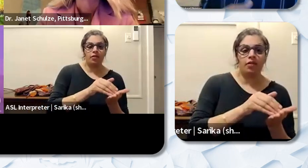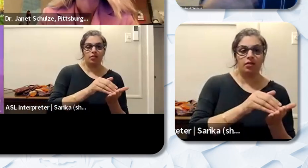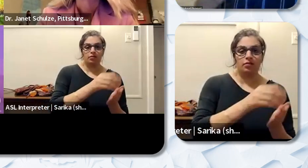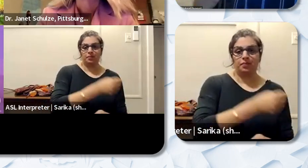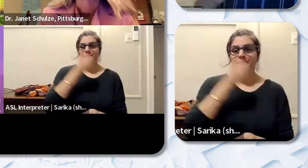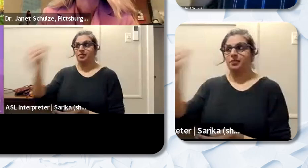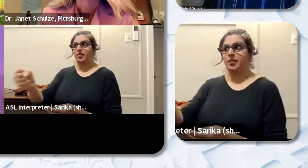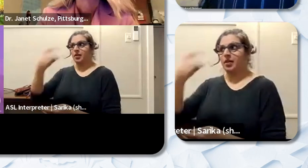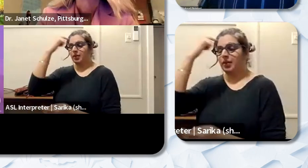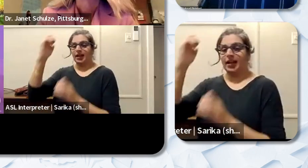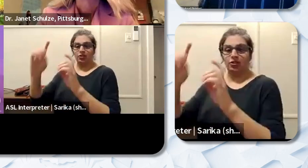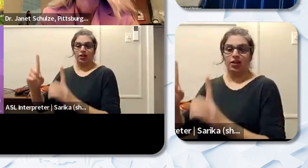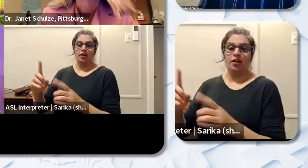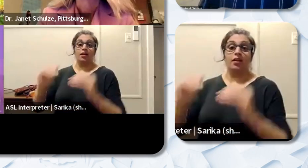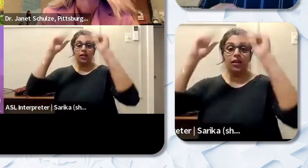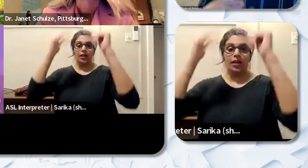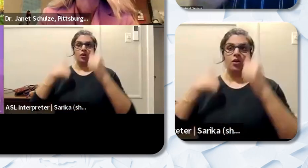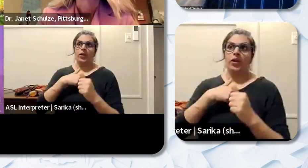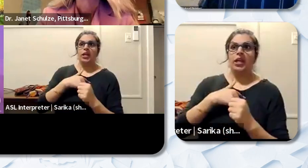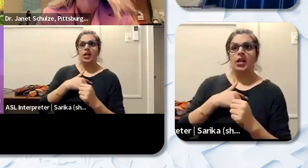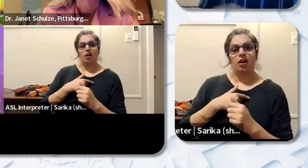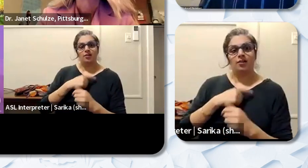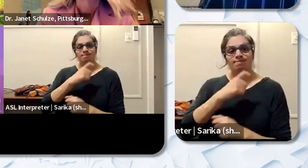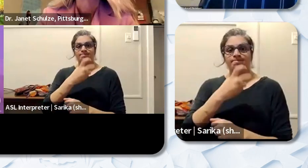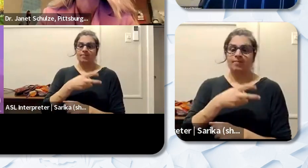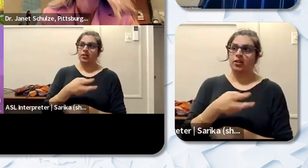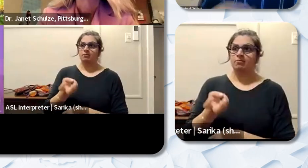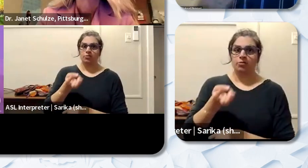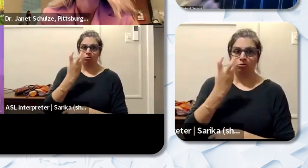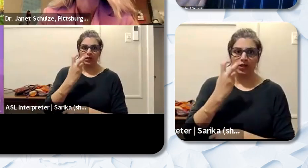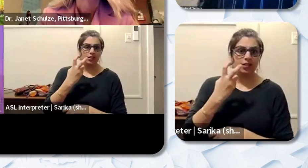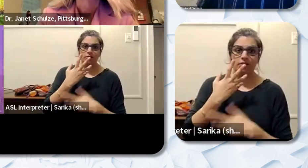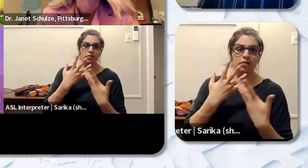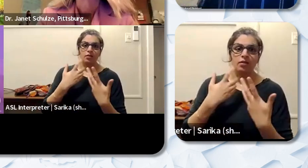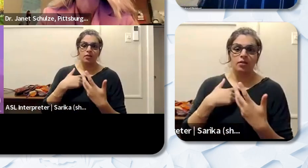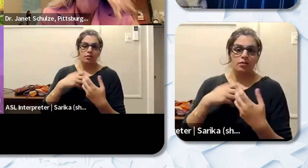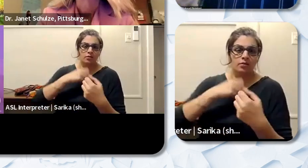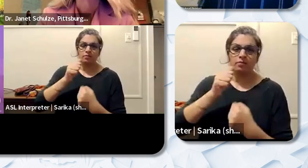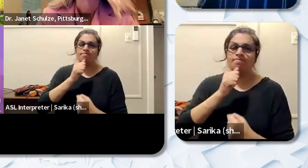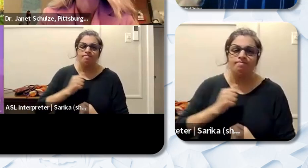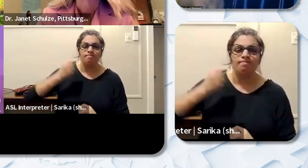is that we are harder or we are more resilient. We can connect better with these students that are